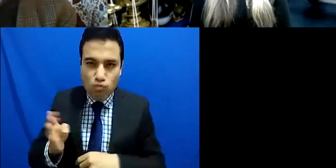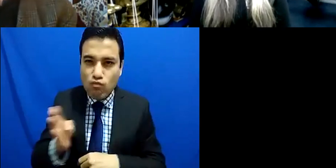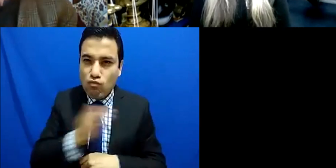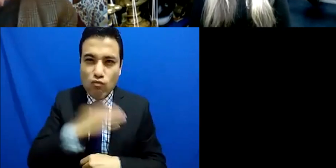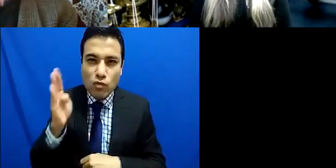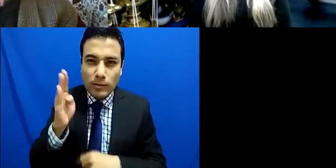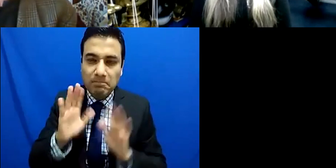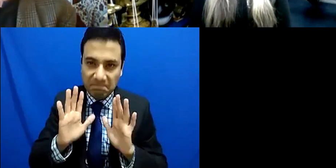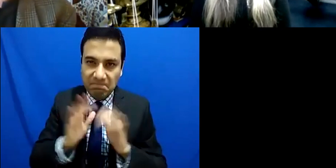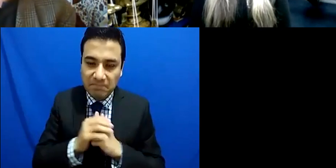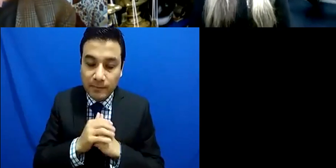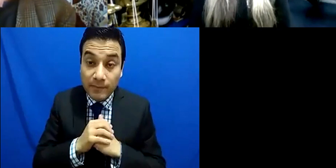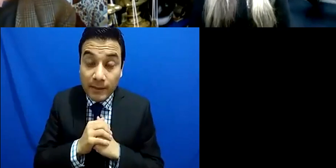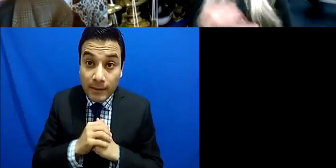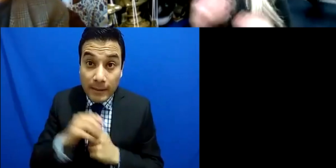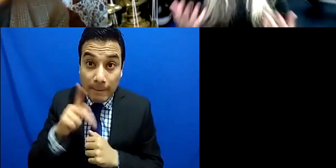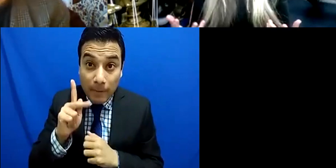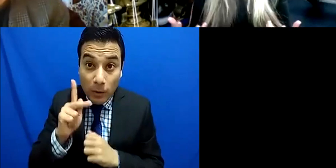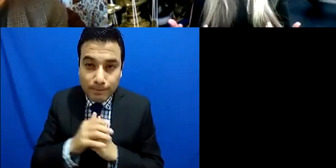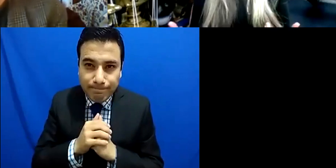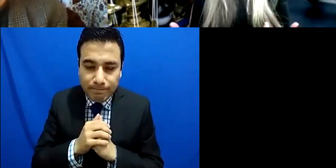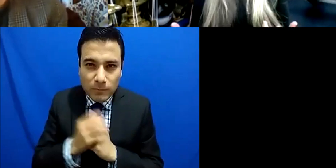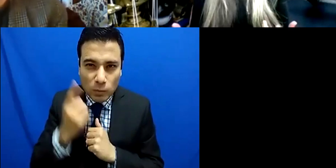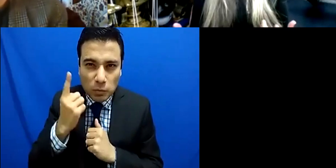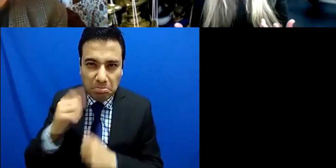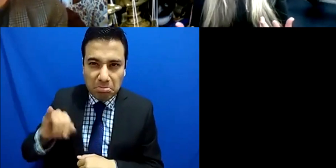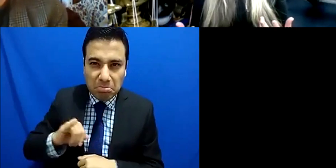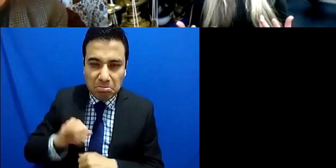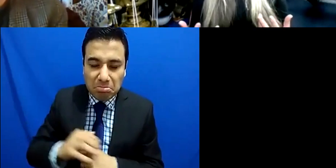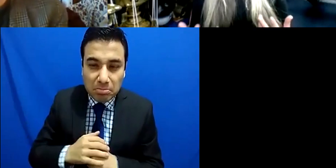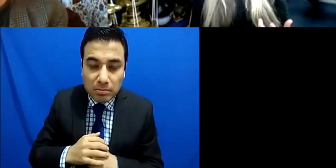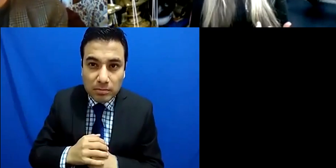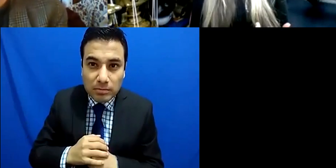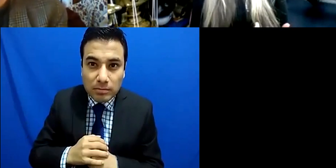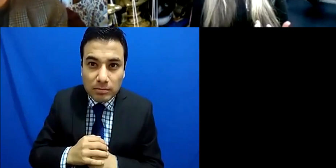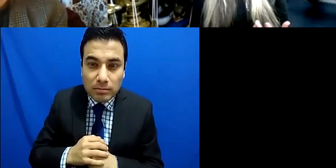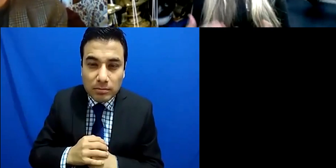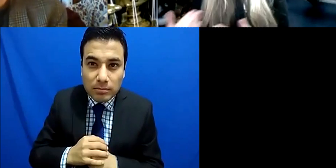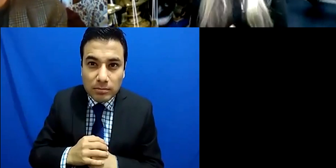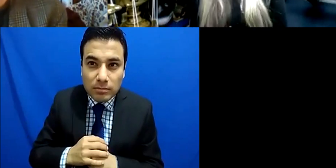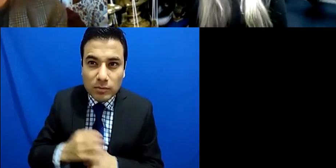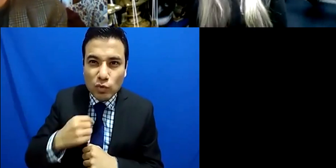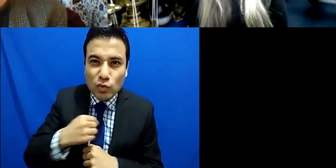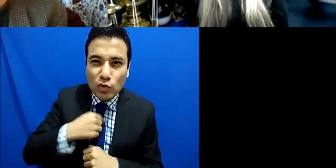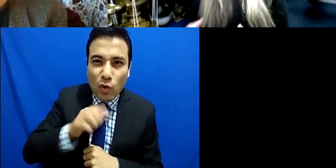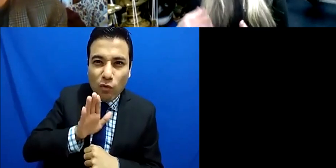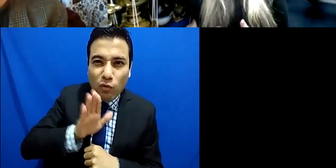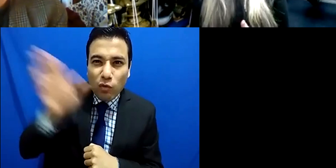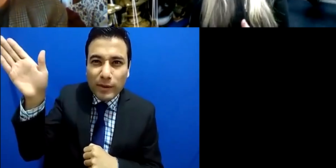with I went into a residential home for elderly people with dementia and all of them